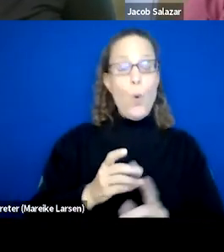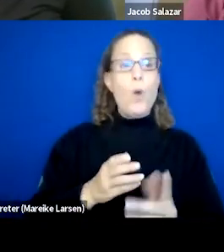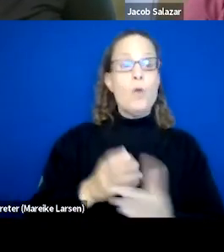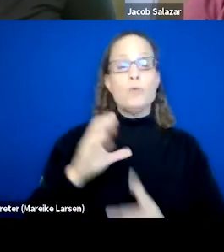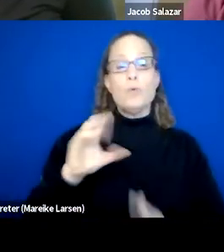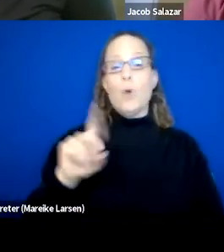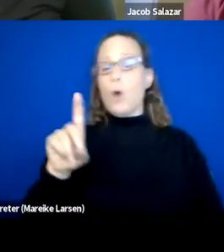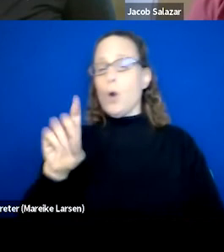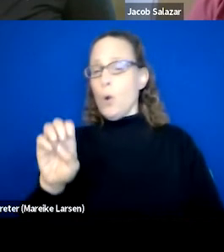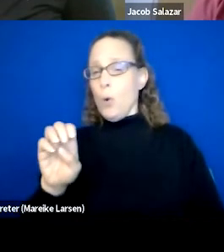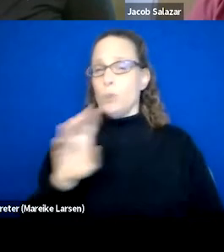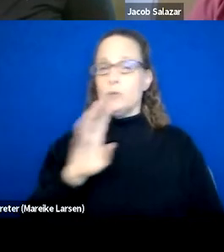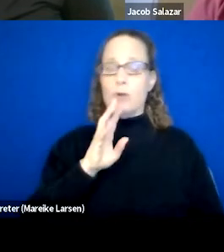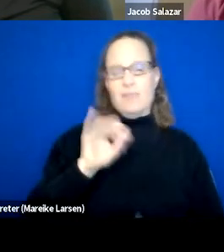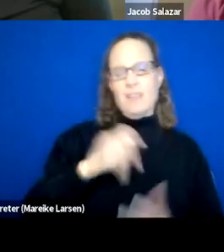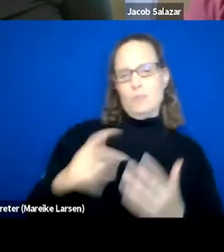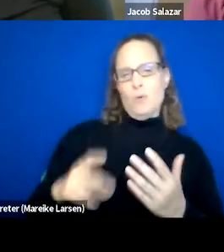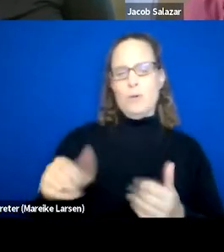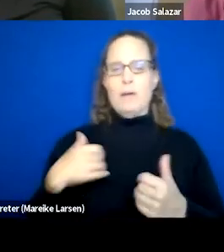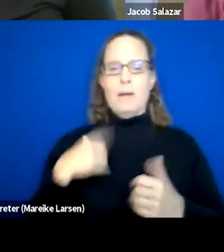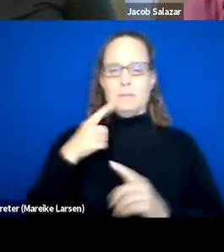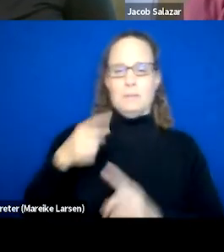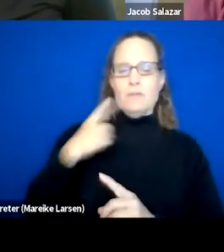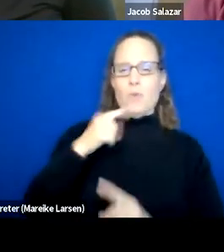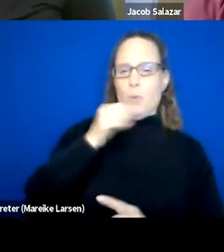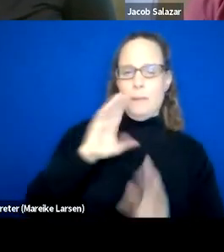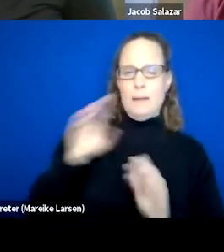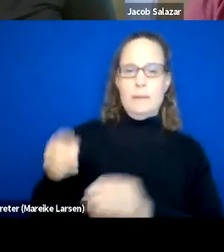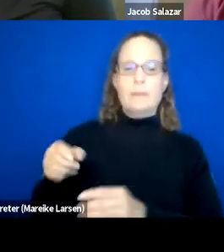which is a program that we have specific for women to learn coding.